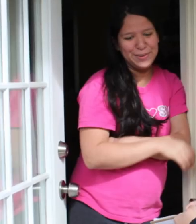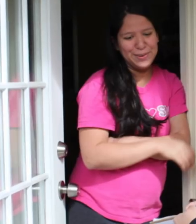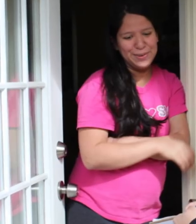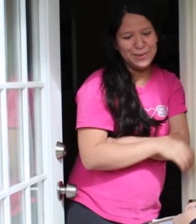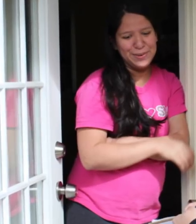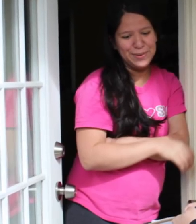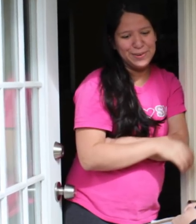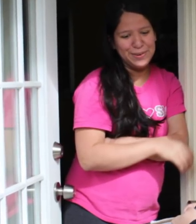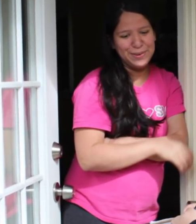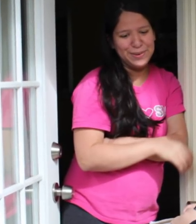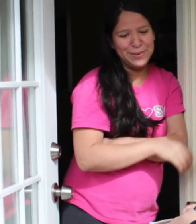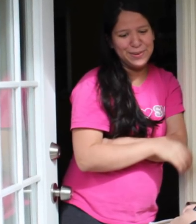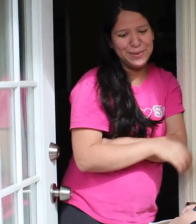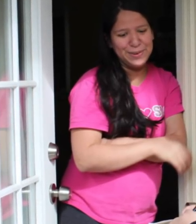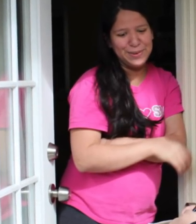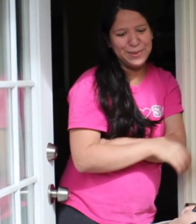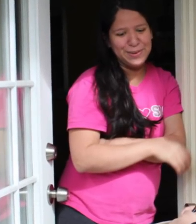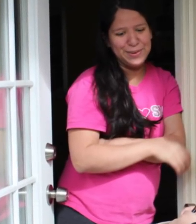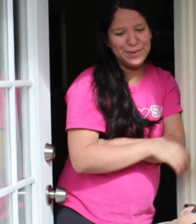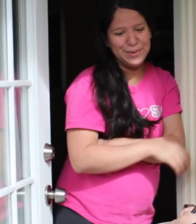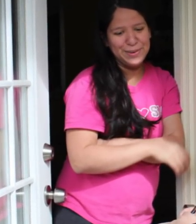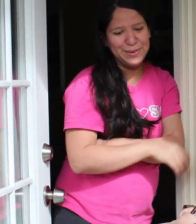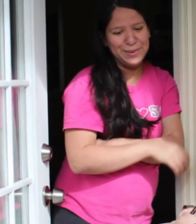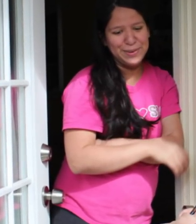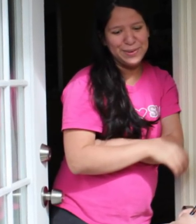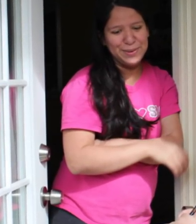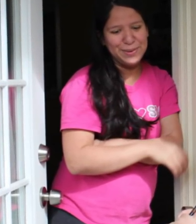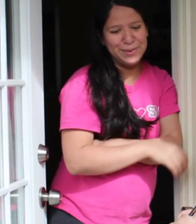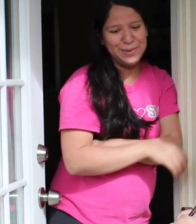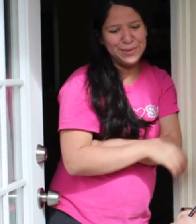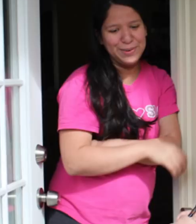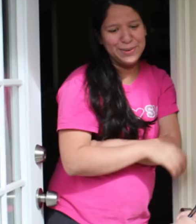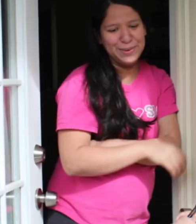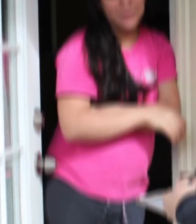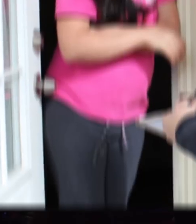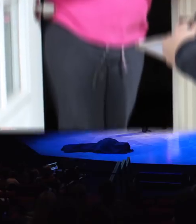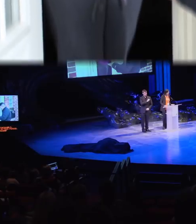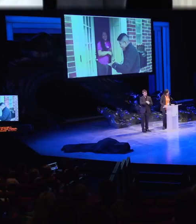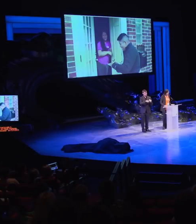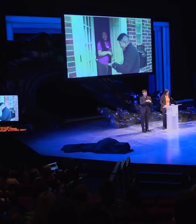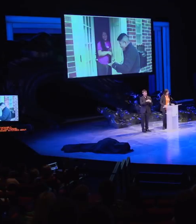In a 15 year period Americans' attitudes about marriage equality flipped